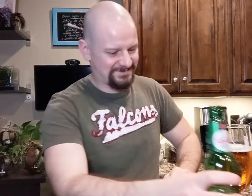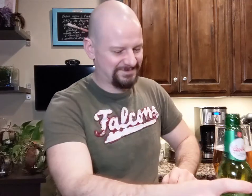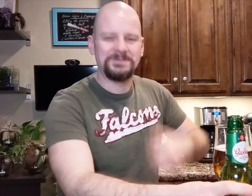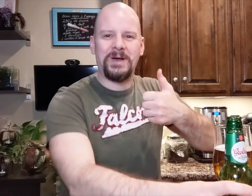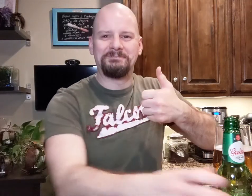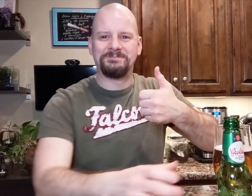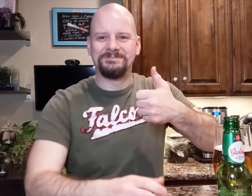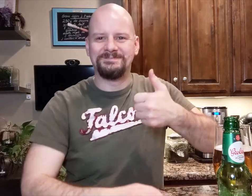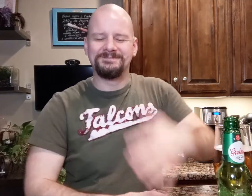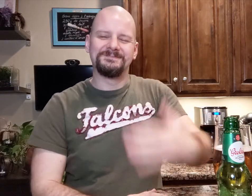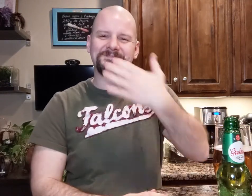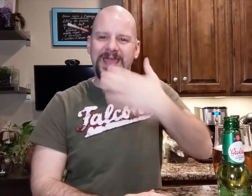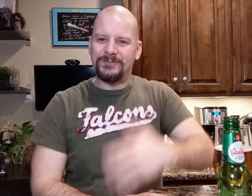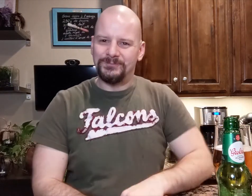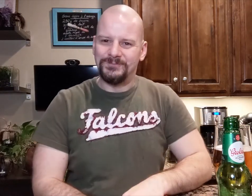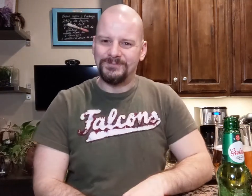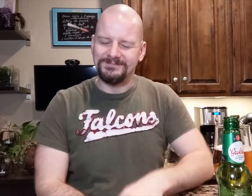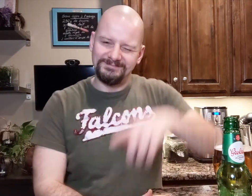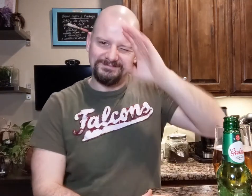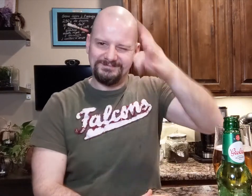Allright. Thank you.